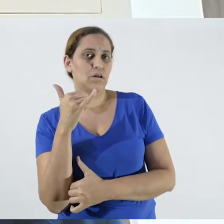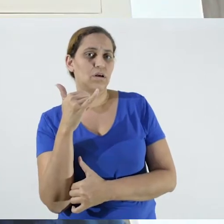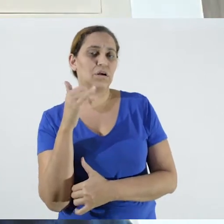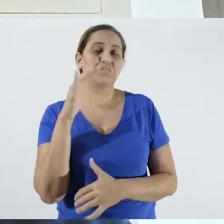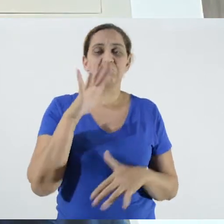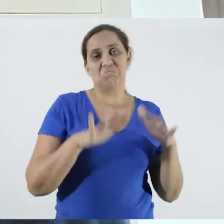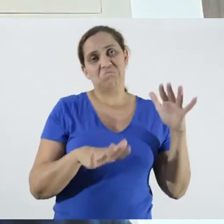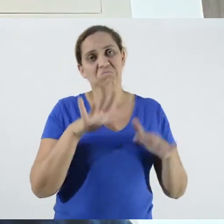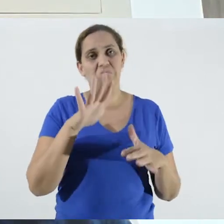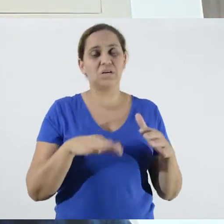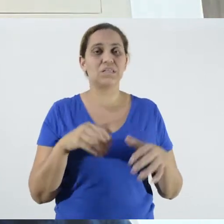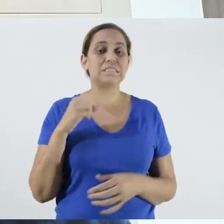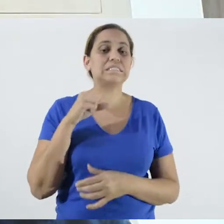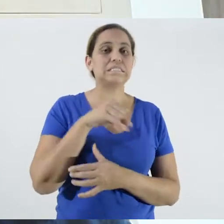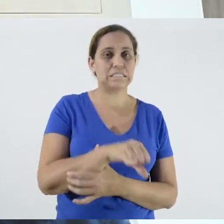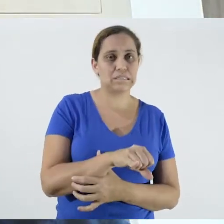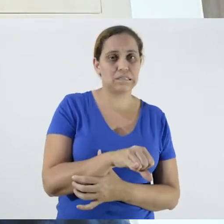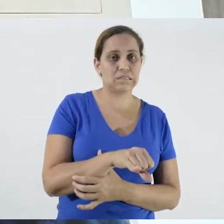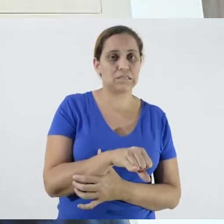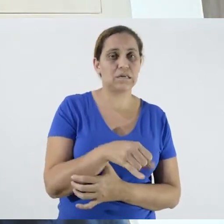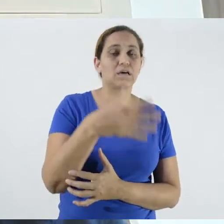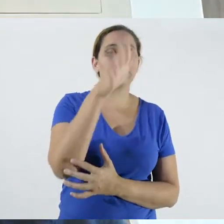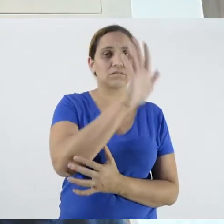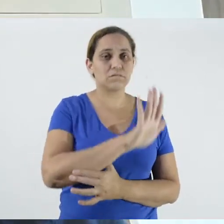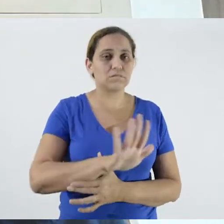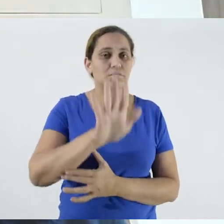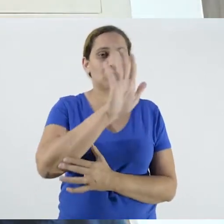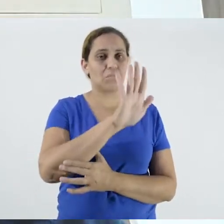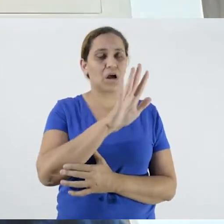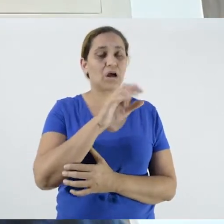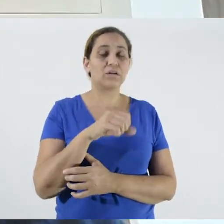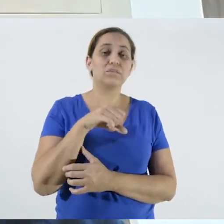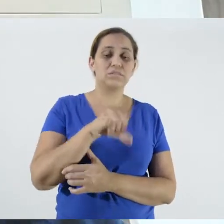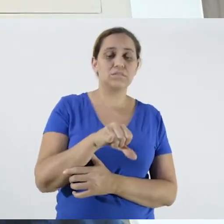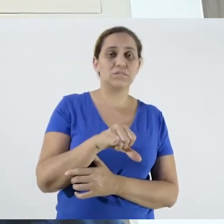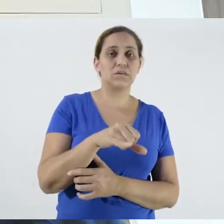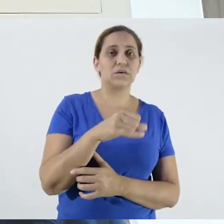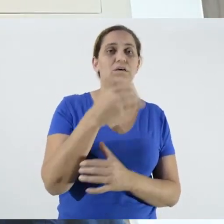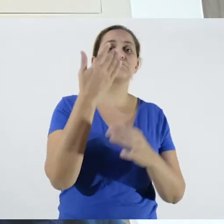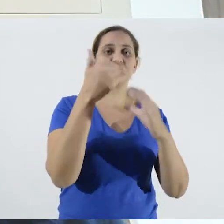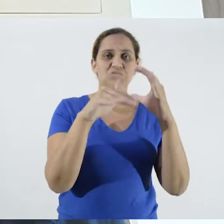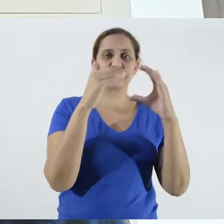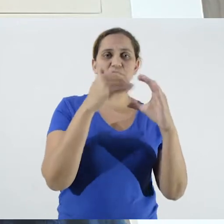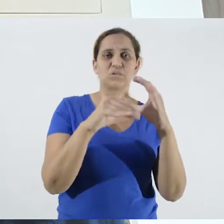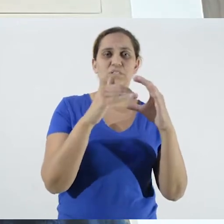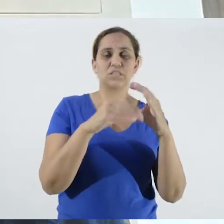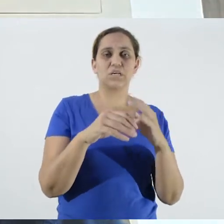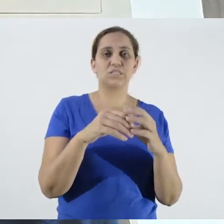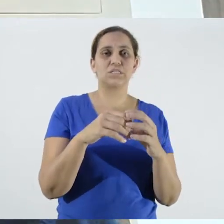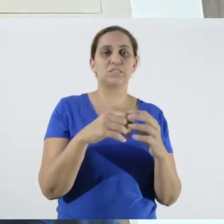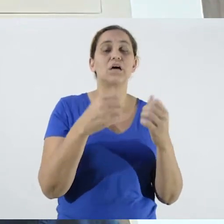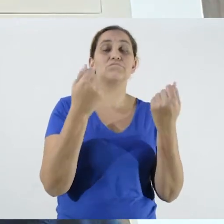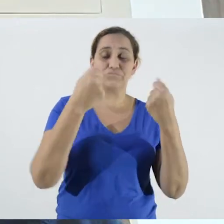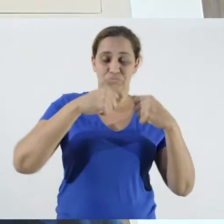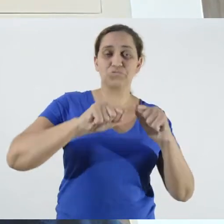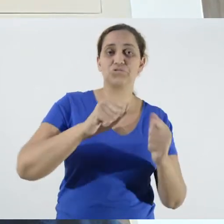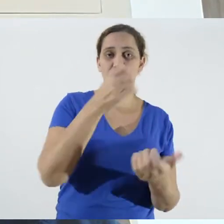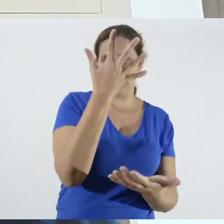whether it will be possible to download these pictures and messages on their property